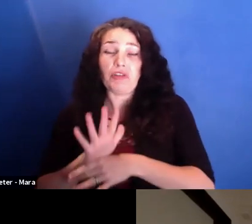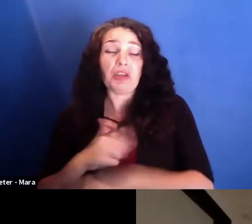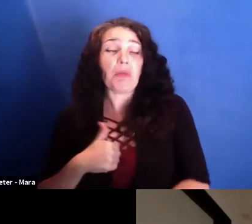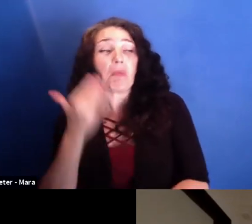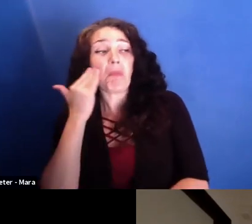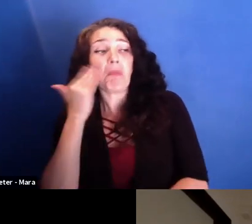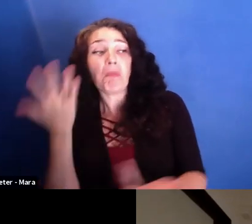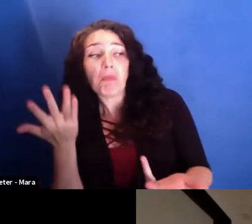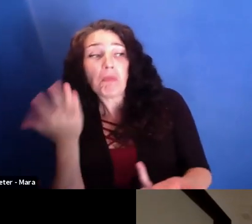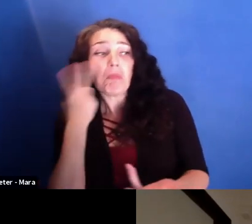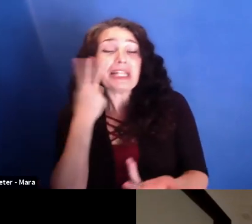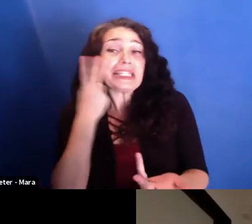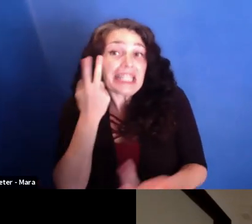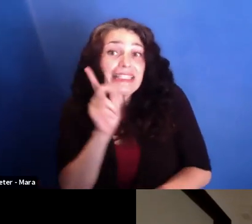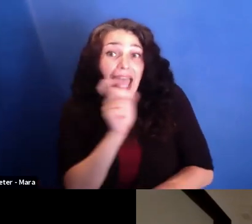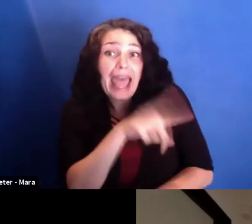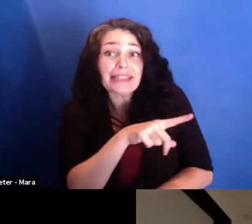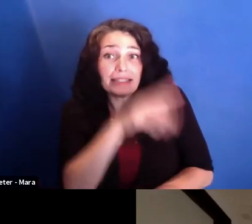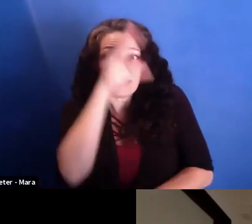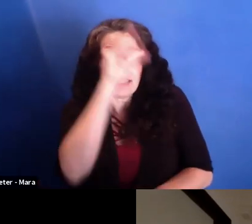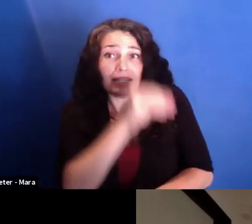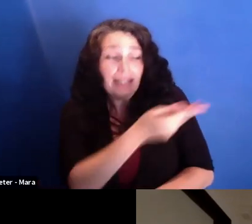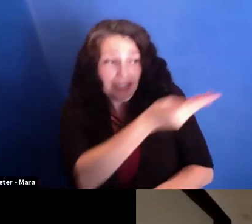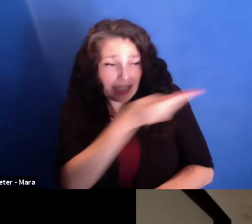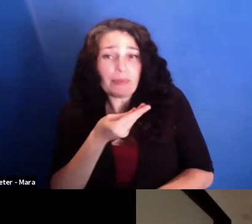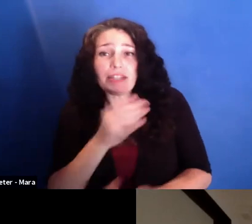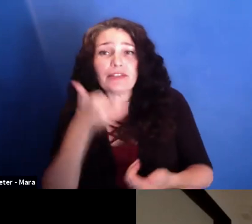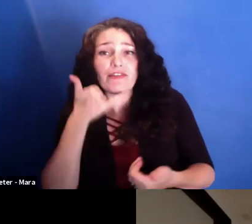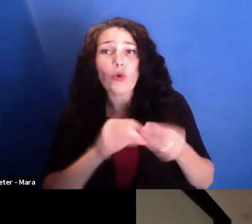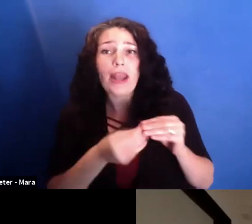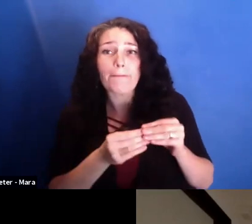You know, can you provide me his phone number? And I called him.